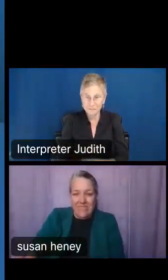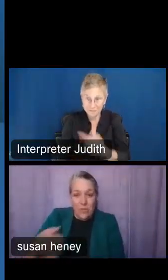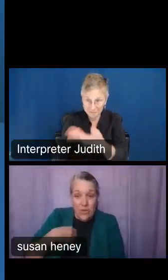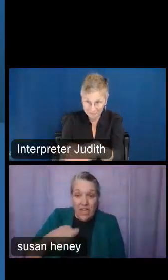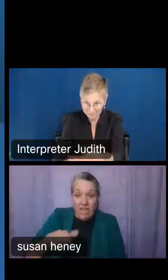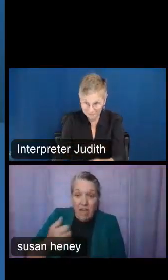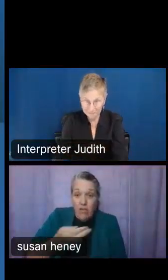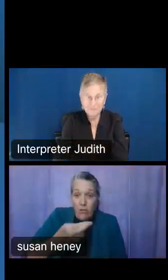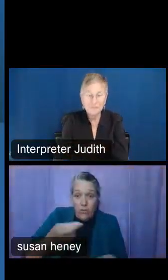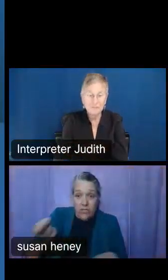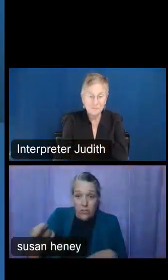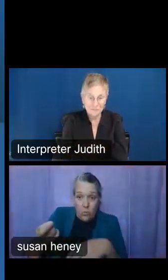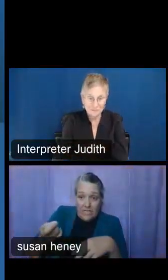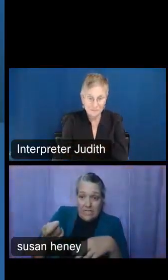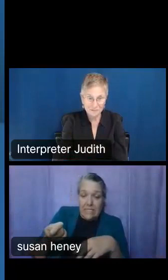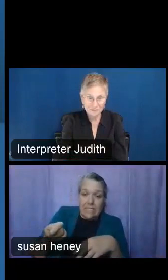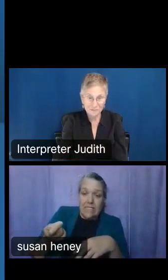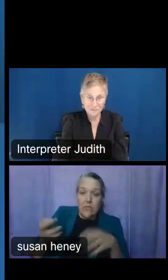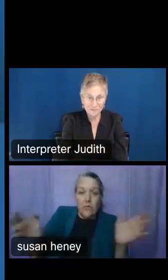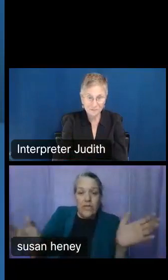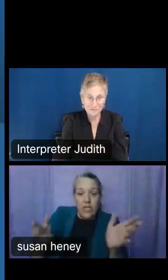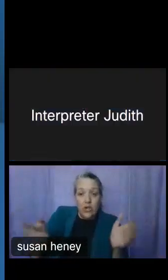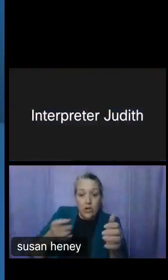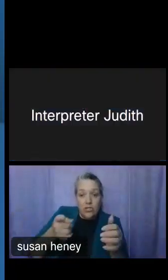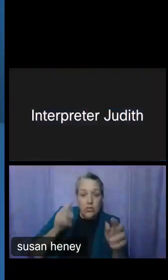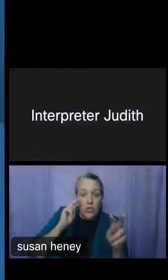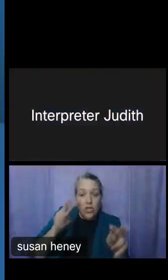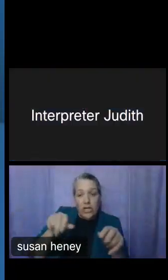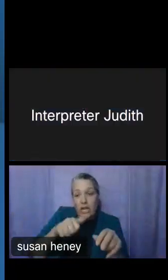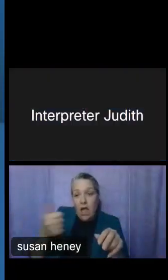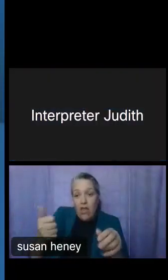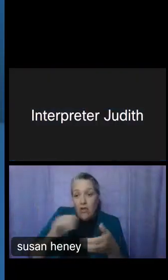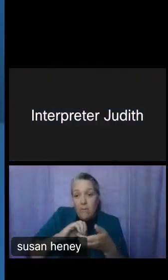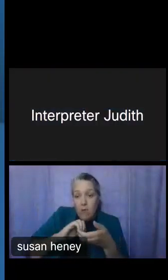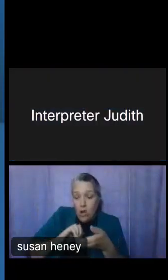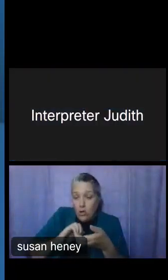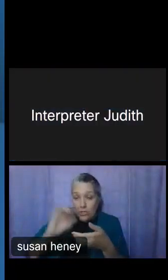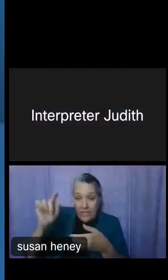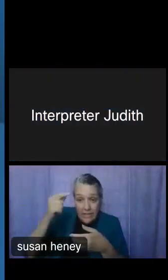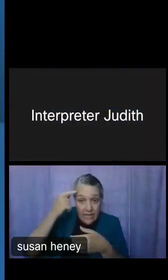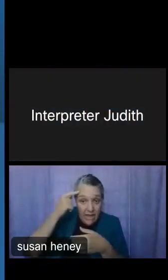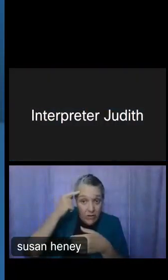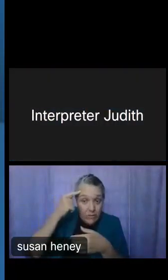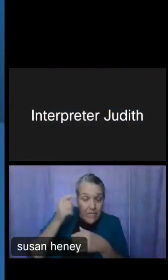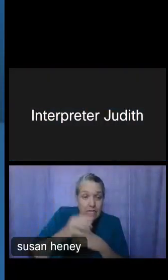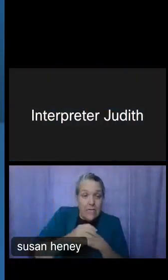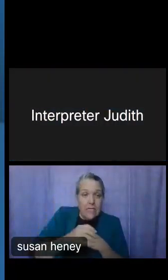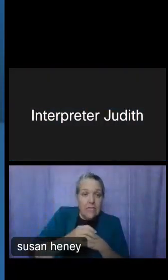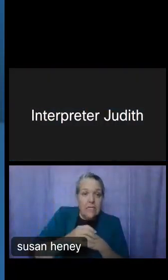As always, we encourage you to look at our other partners in the government, like the